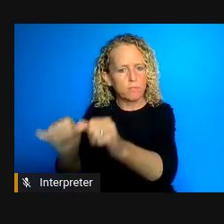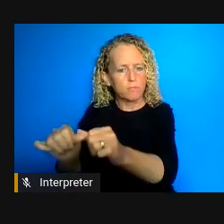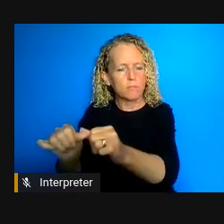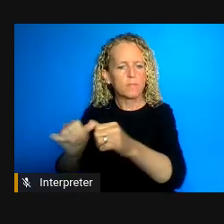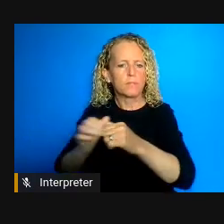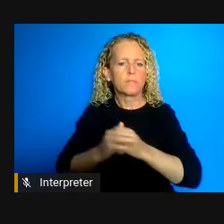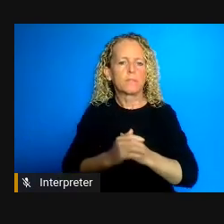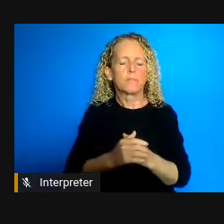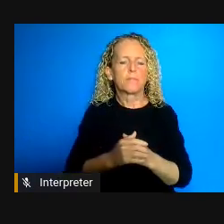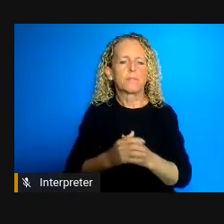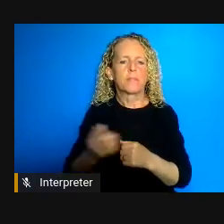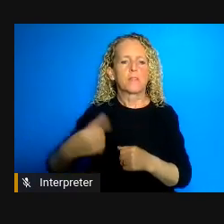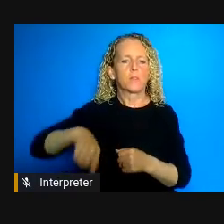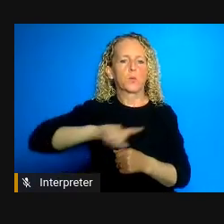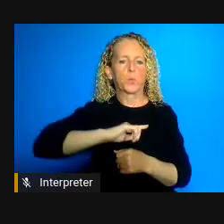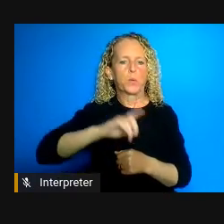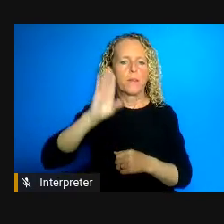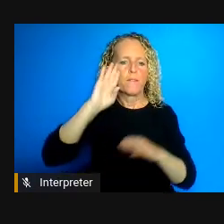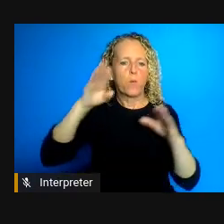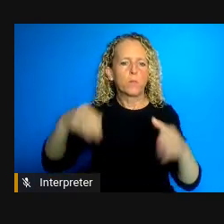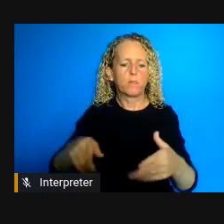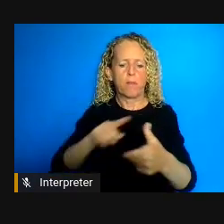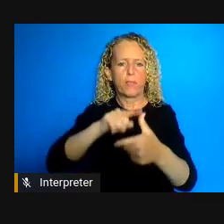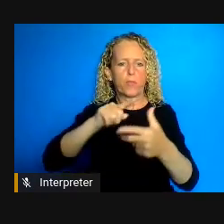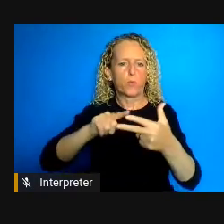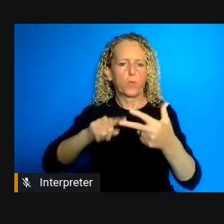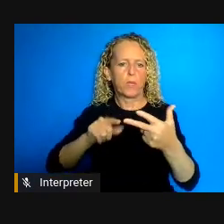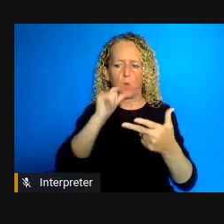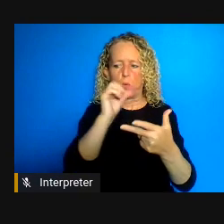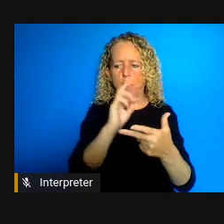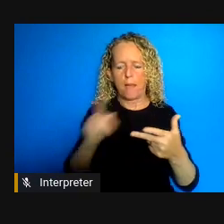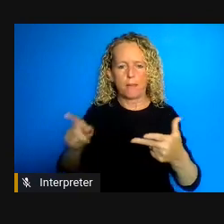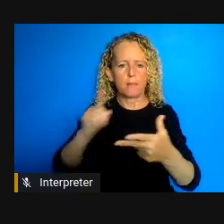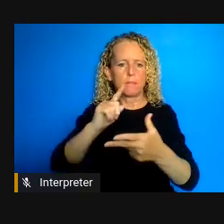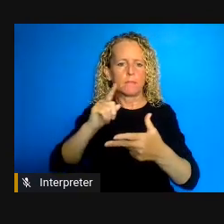you know pillars of sustained residency and those are housing access to housing